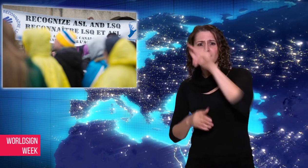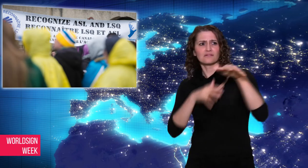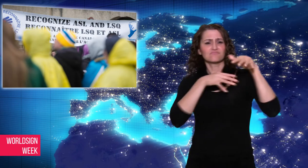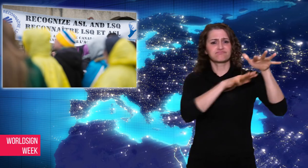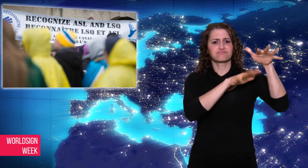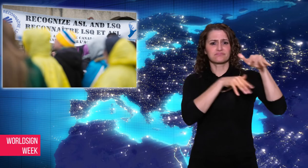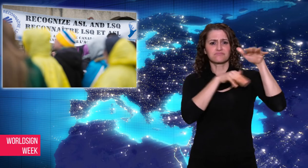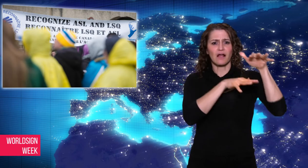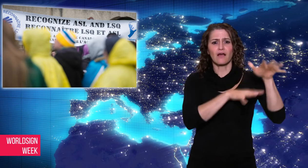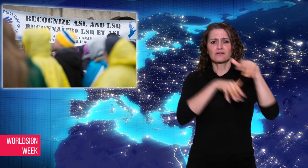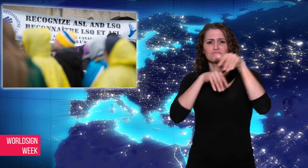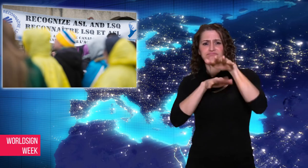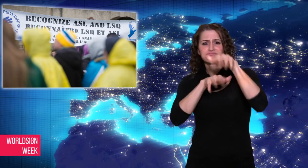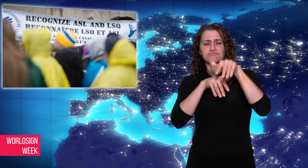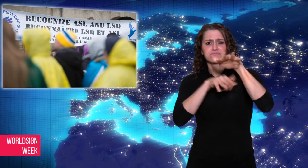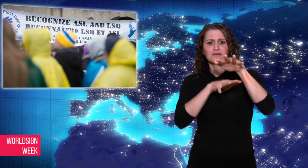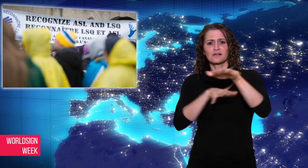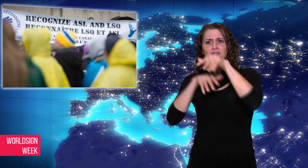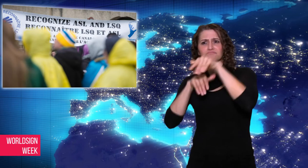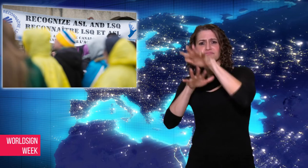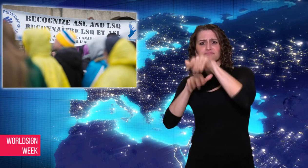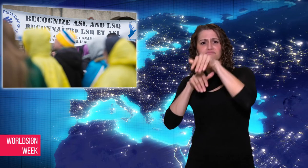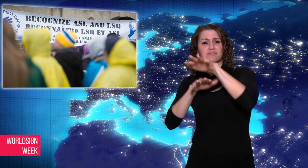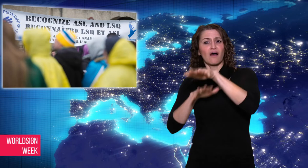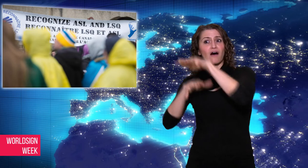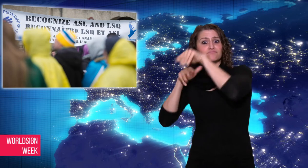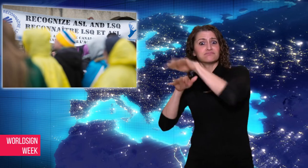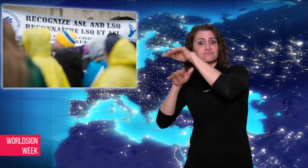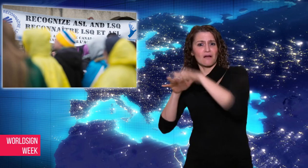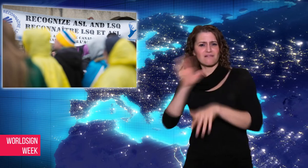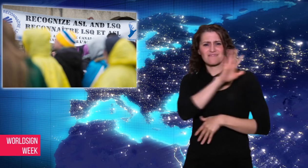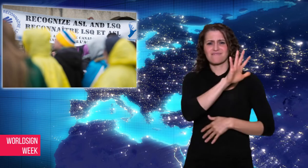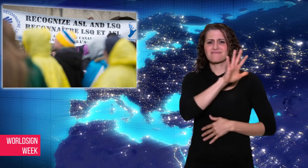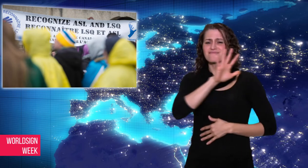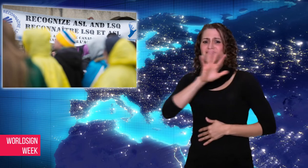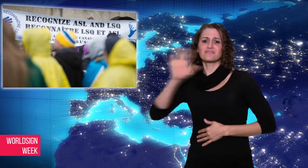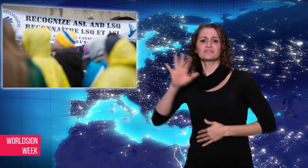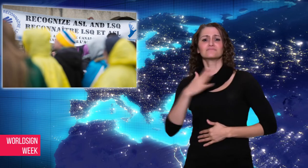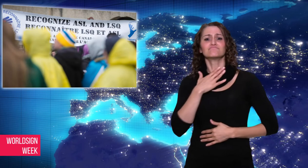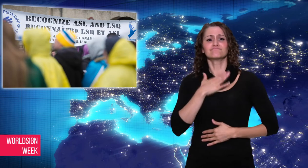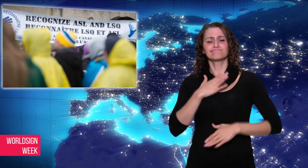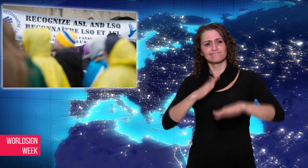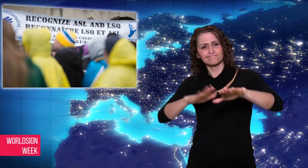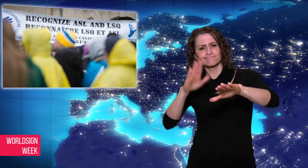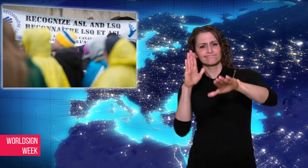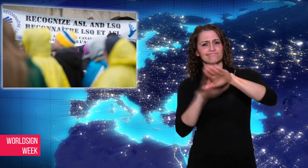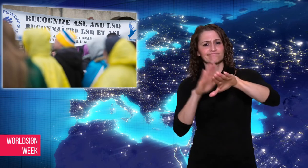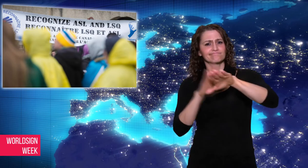call on the federal government